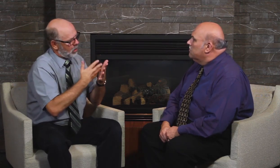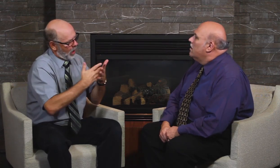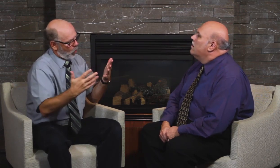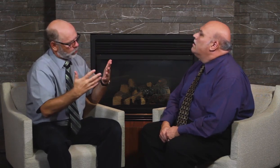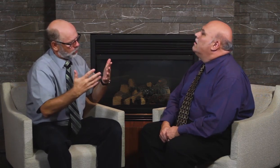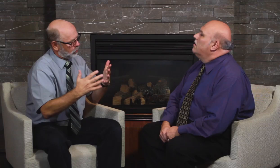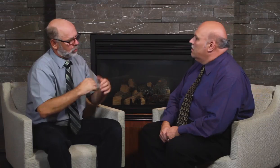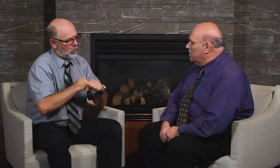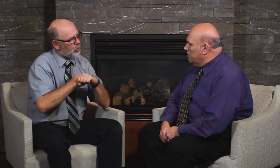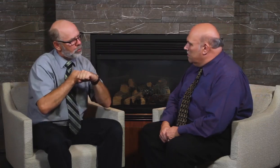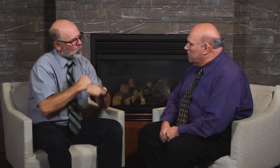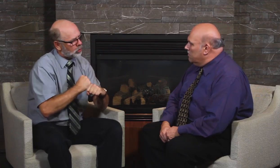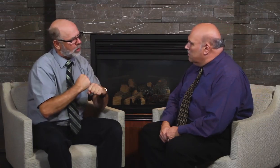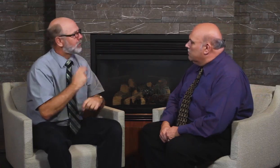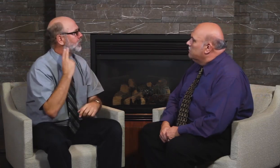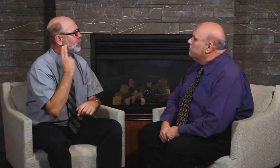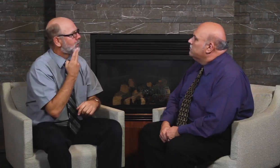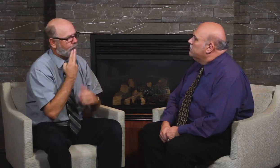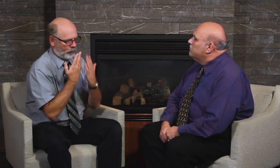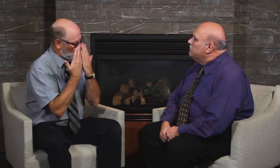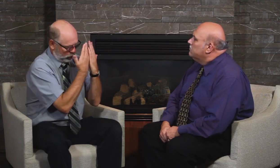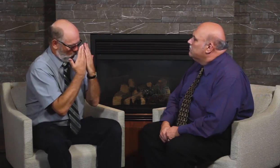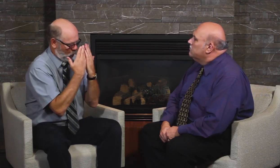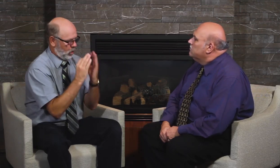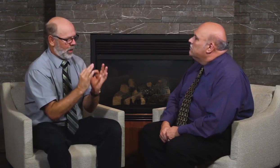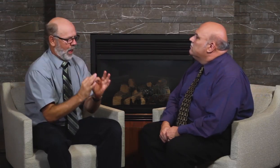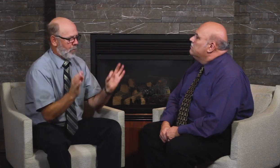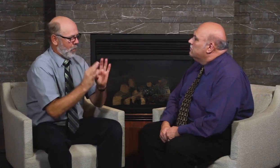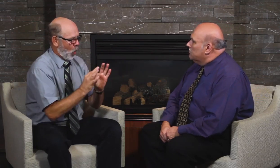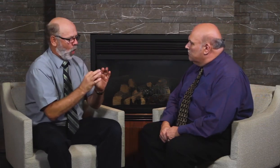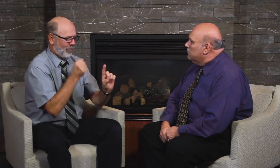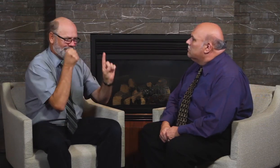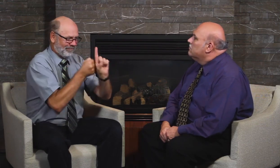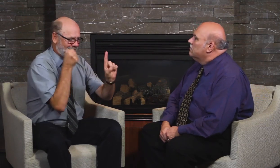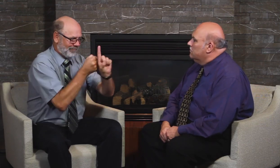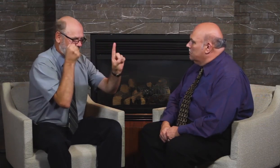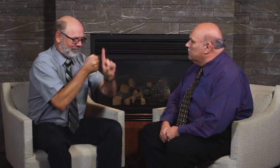It includes Sign Language Rights and recognizes the